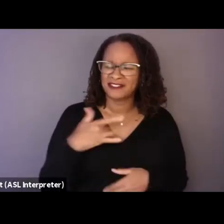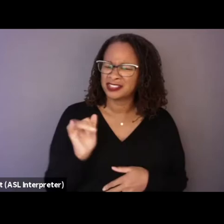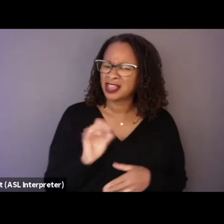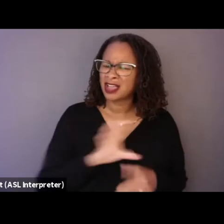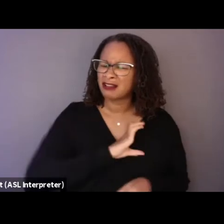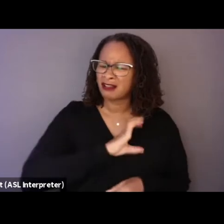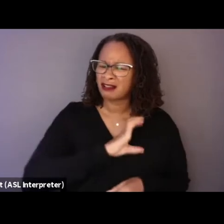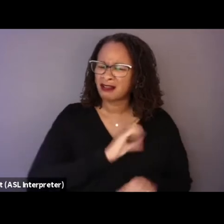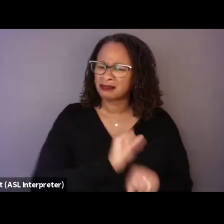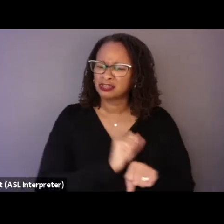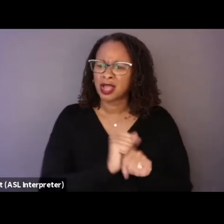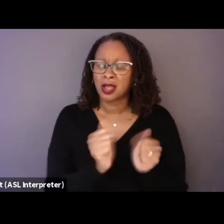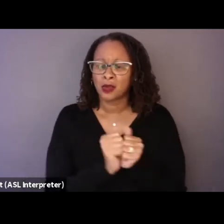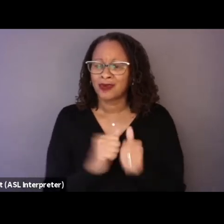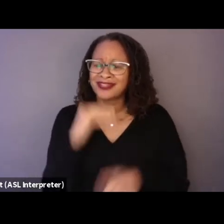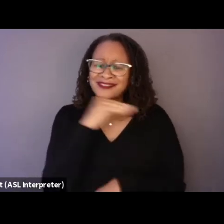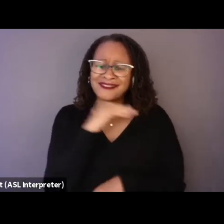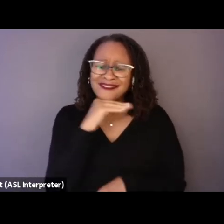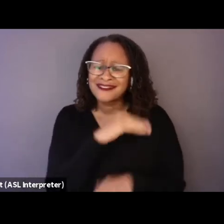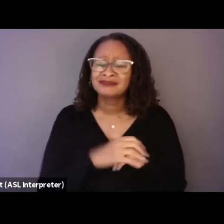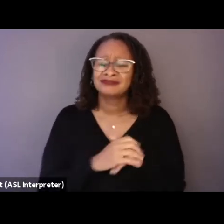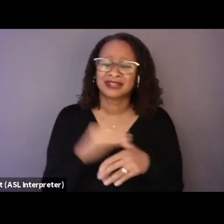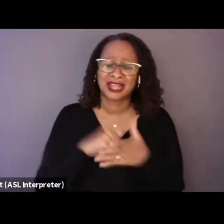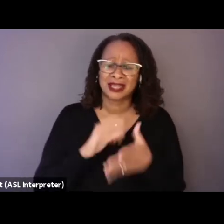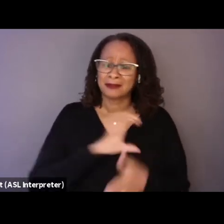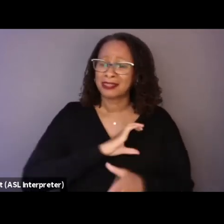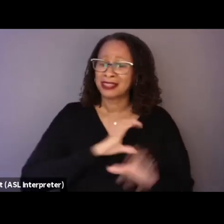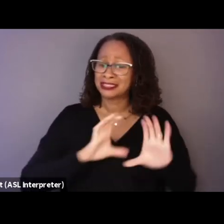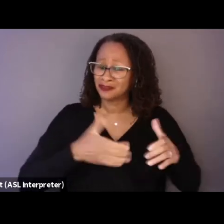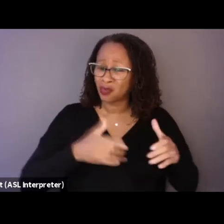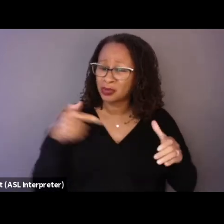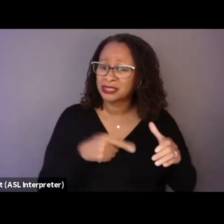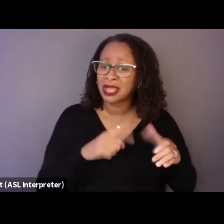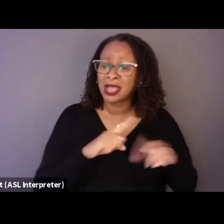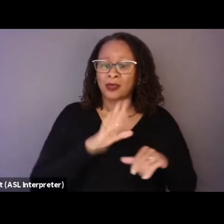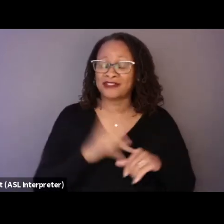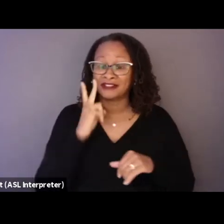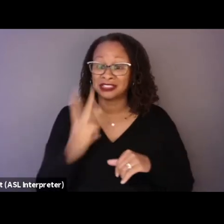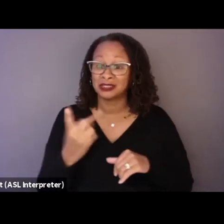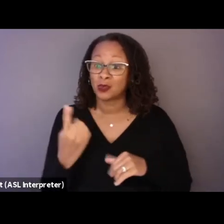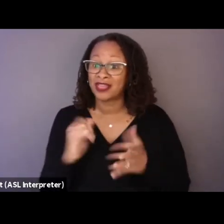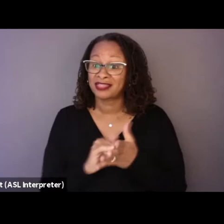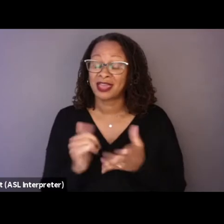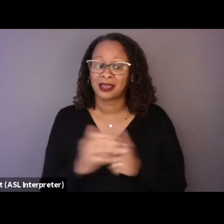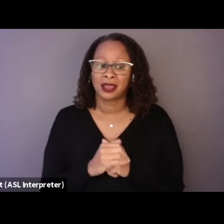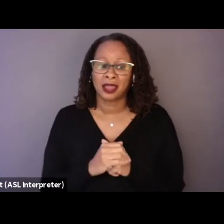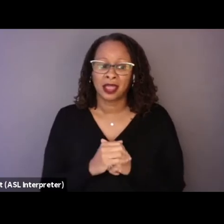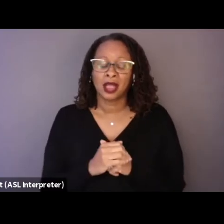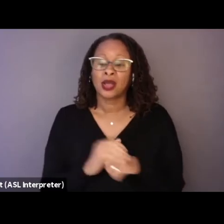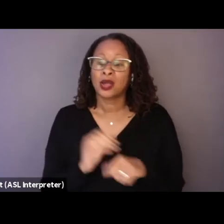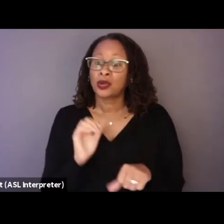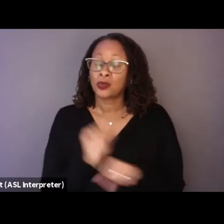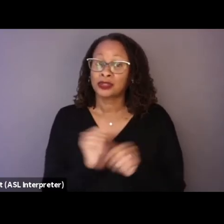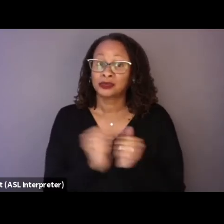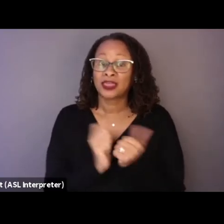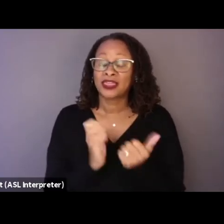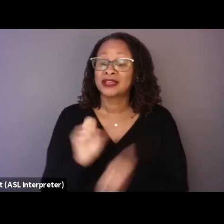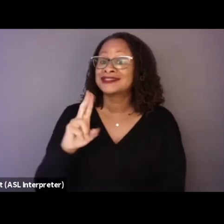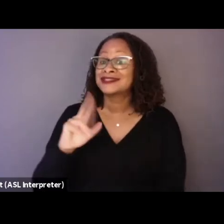with corruption in the police force, but we've never seen one that deals with these subjects the way that this one does.